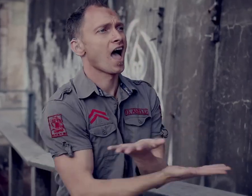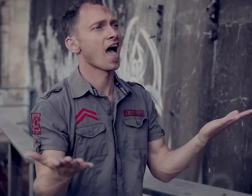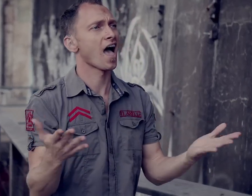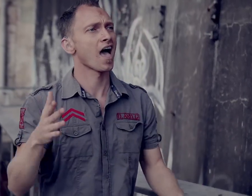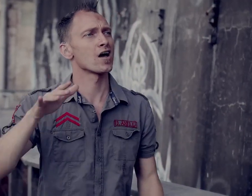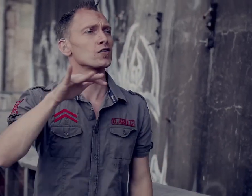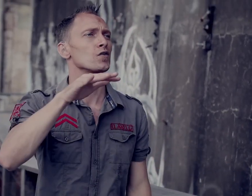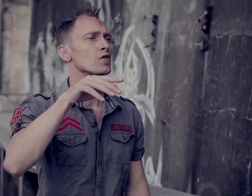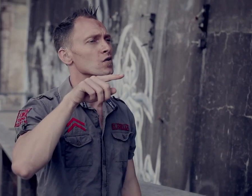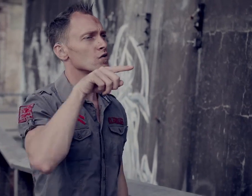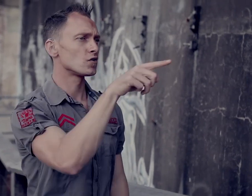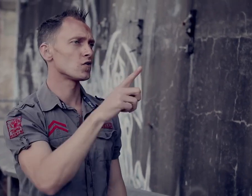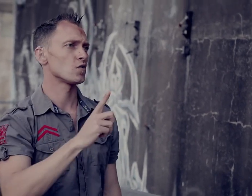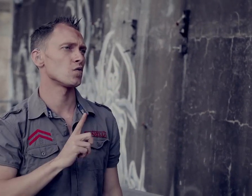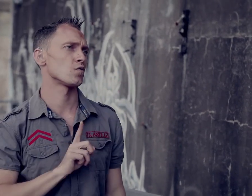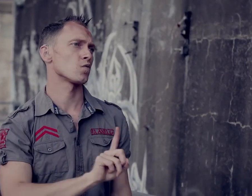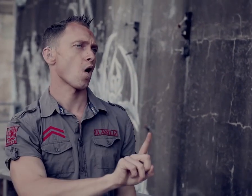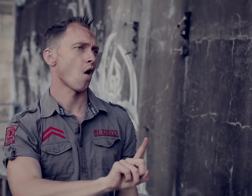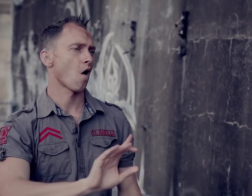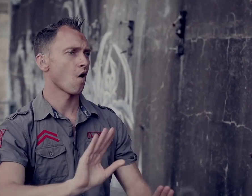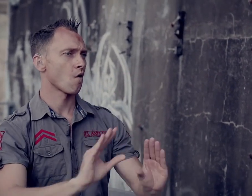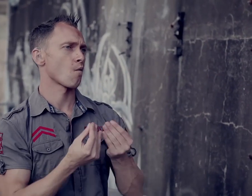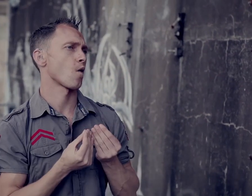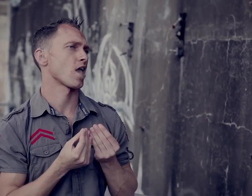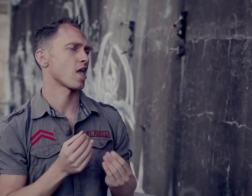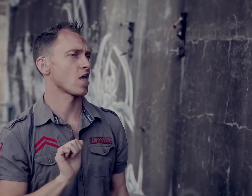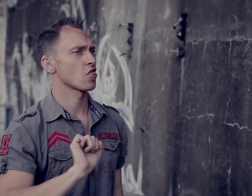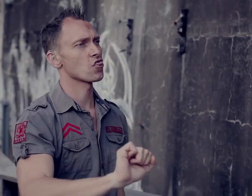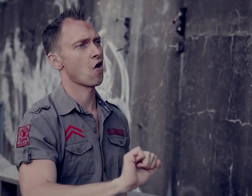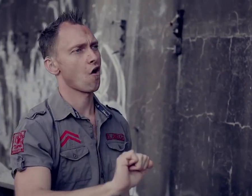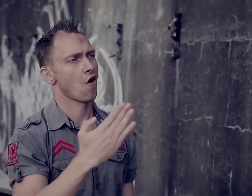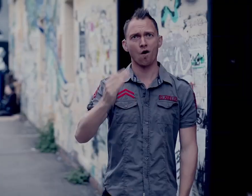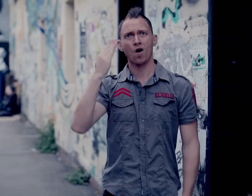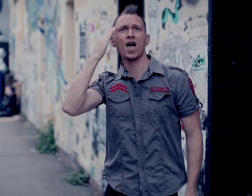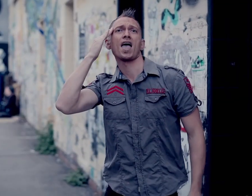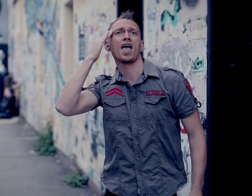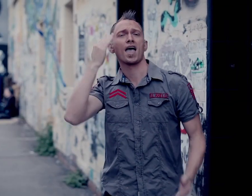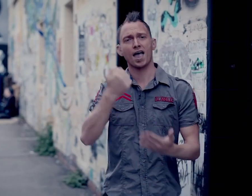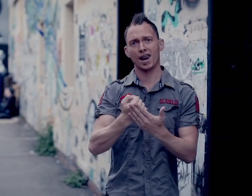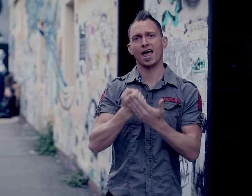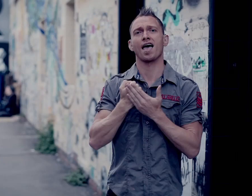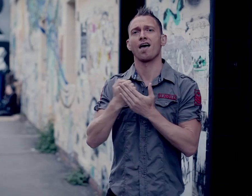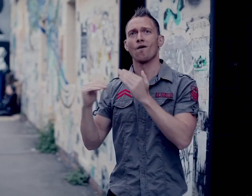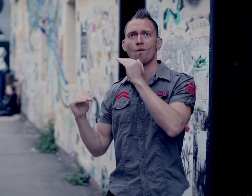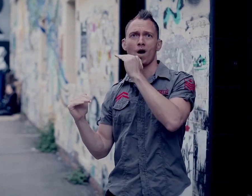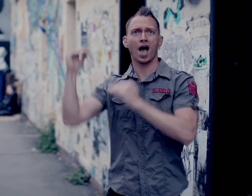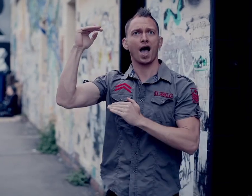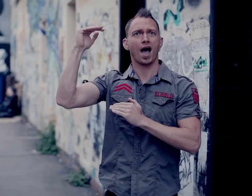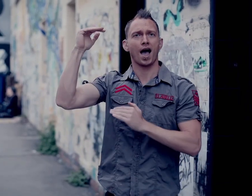How do you walk with your head held high?